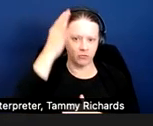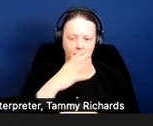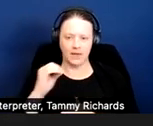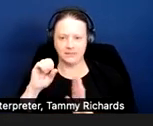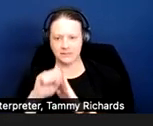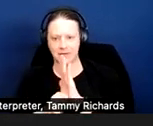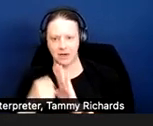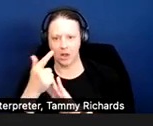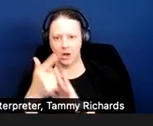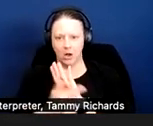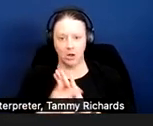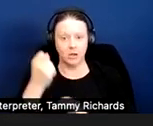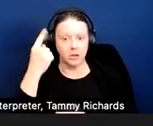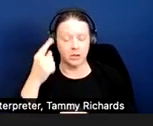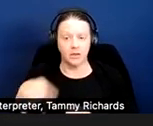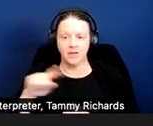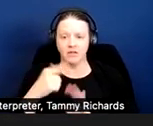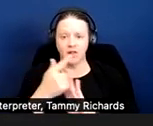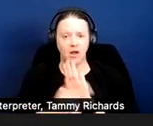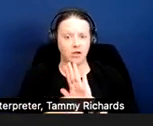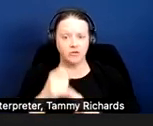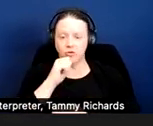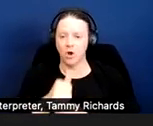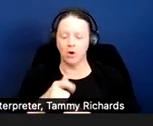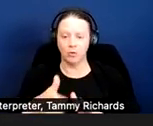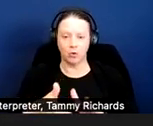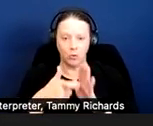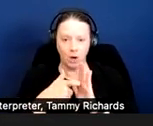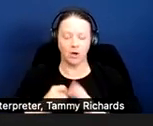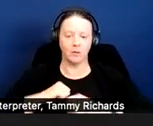These laws do not protect or require accommodation of a tenant whose tenancy would constitute